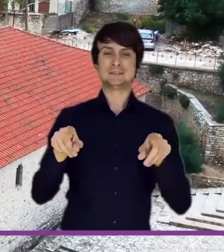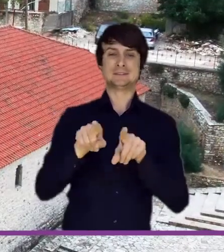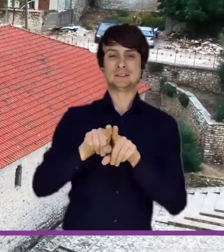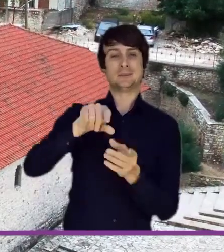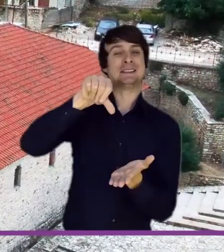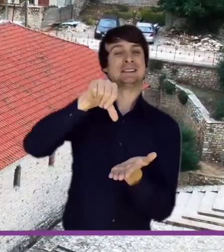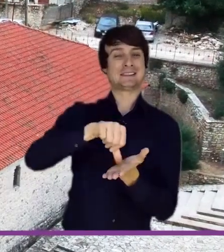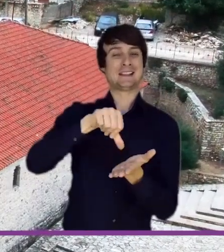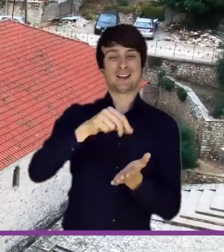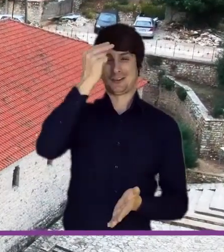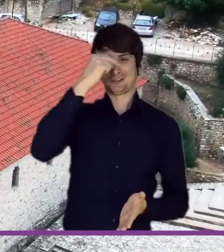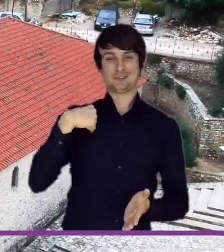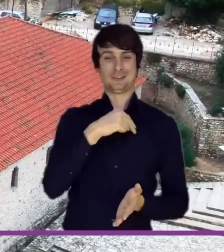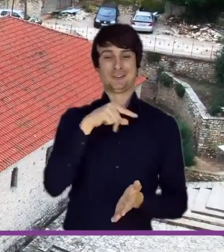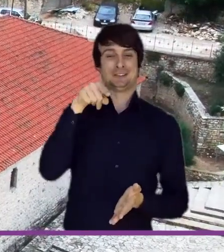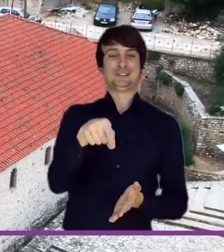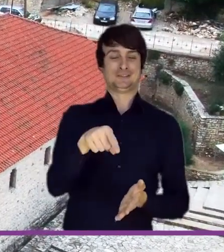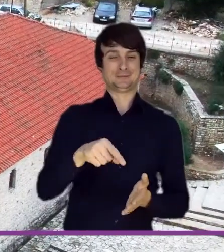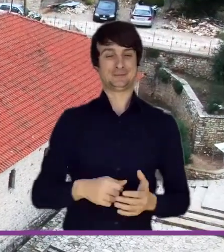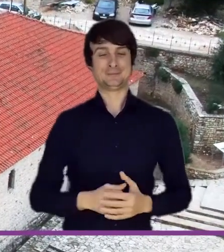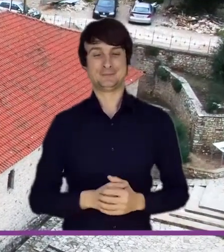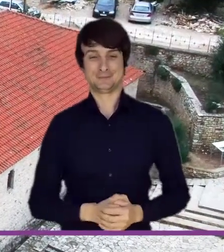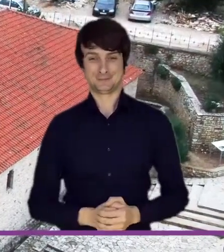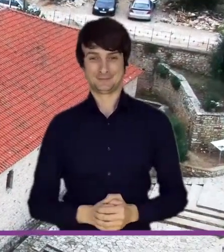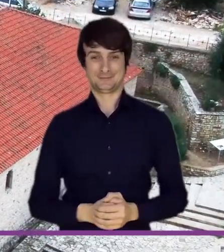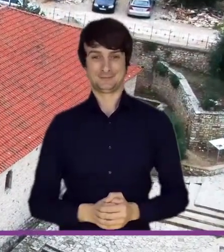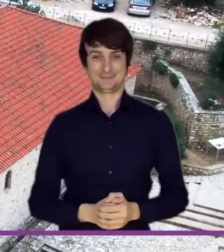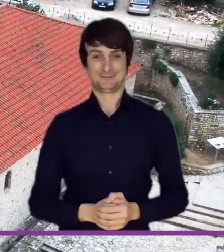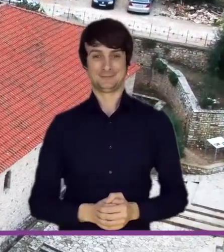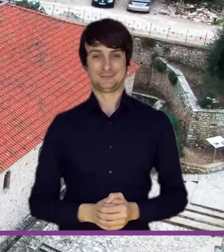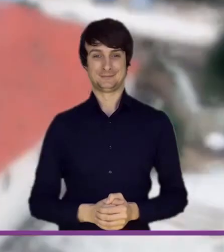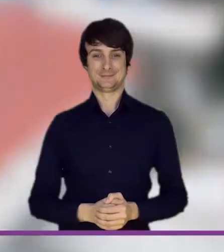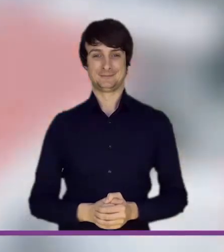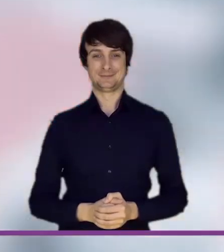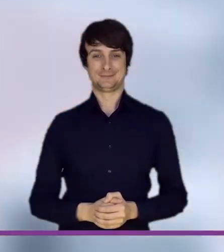as the Metropolis of Himara.